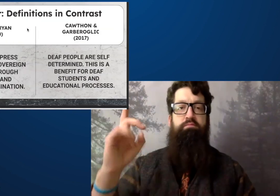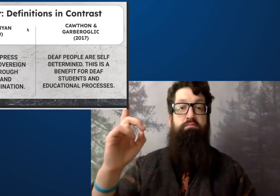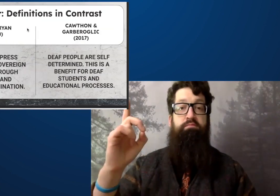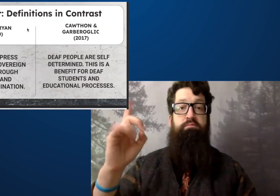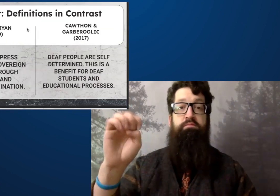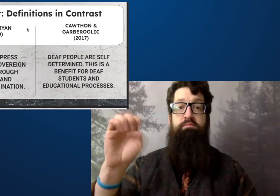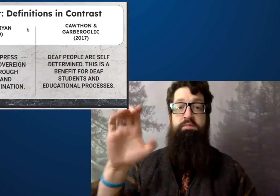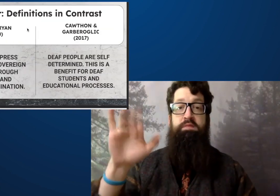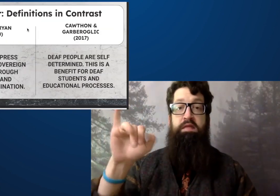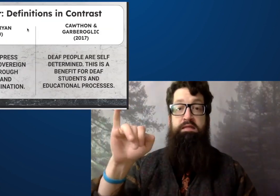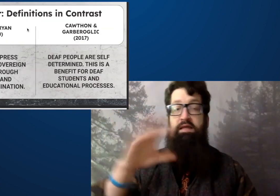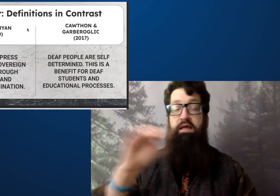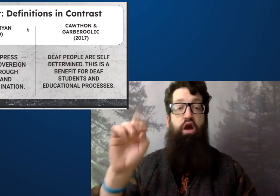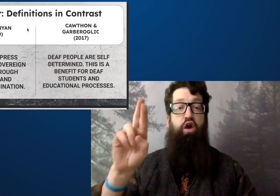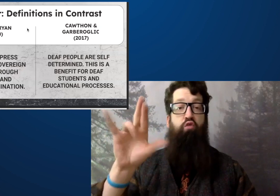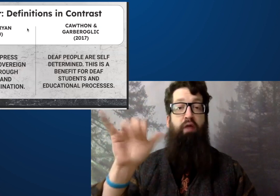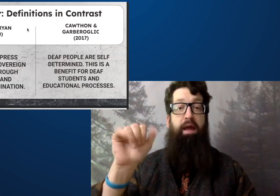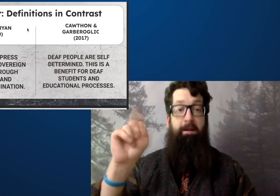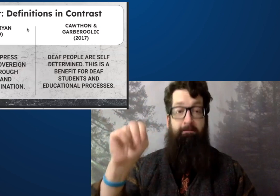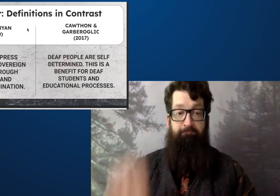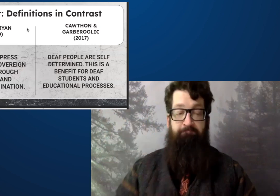there are two more philosophers I'd like to talk to you about.